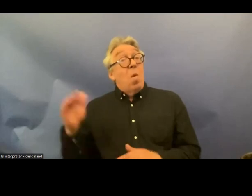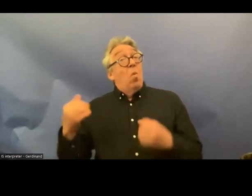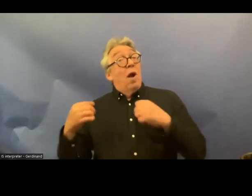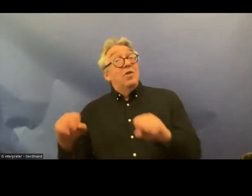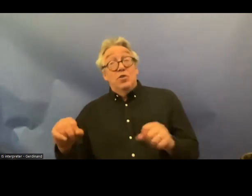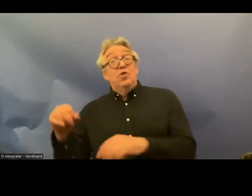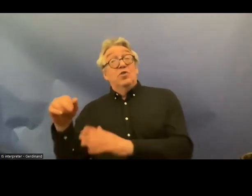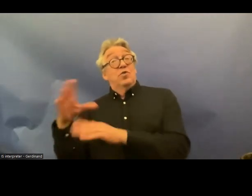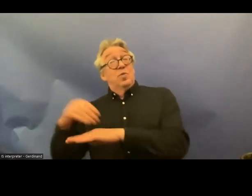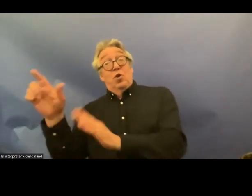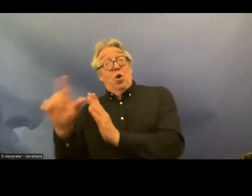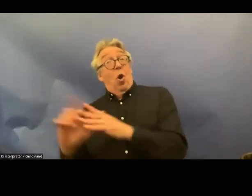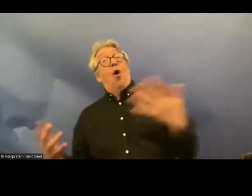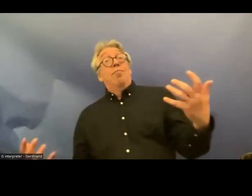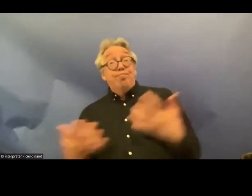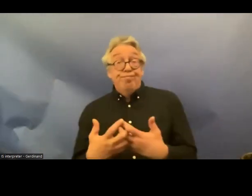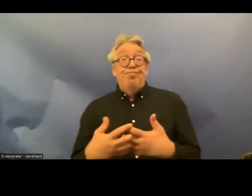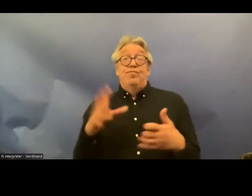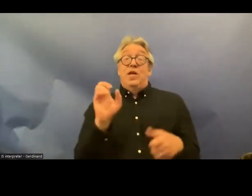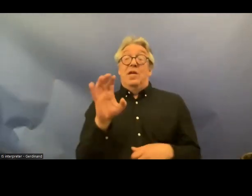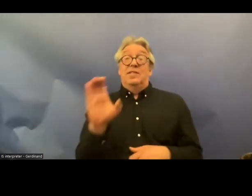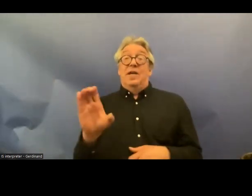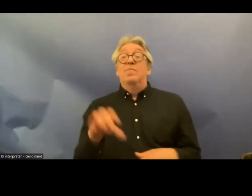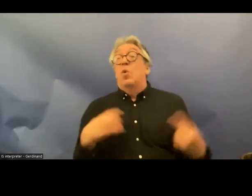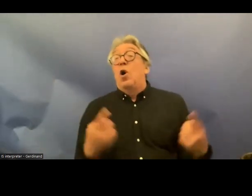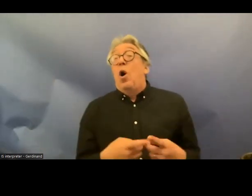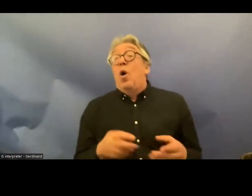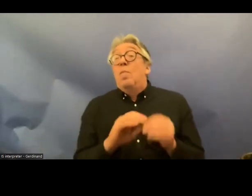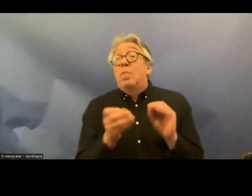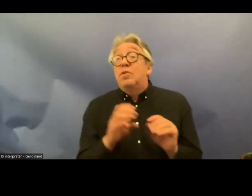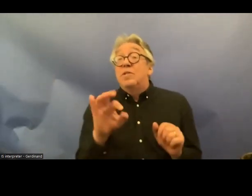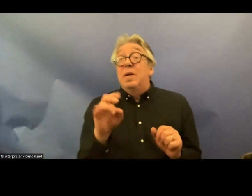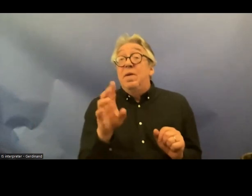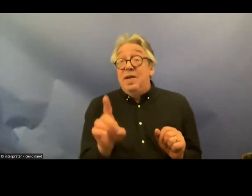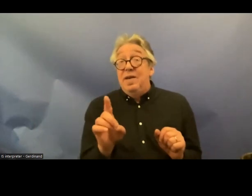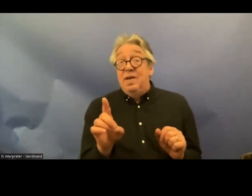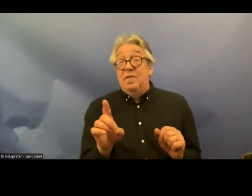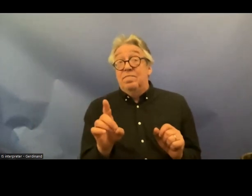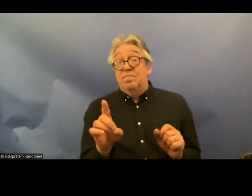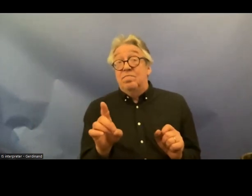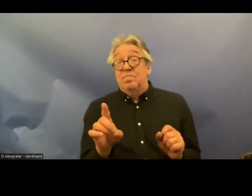that there is no doubt that the problems we faced in relation to the crpd um and